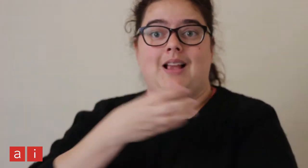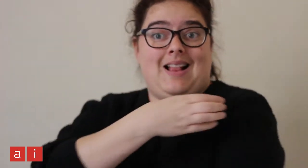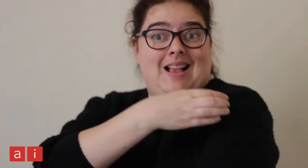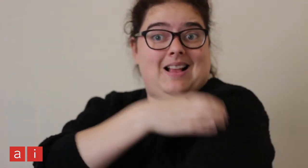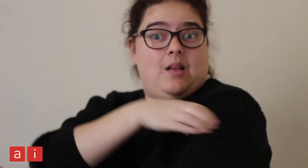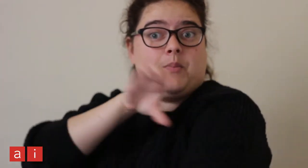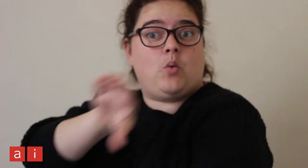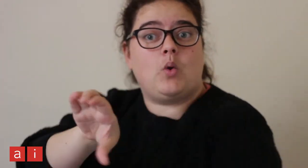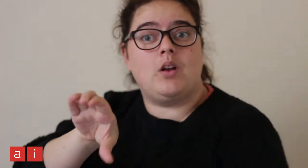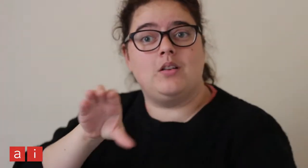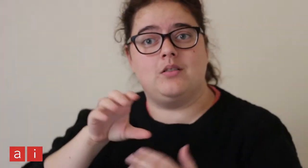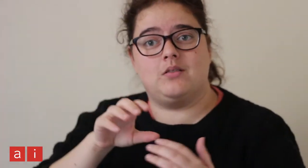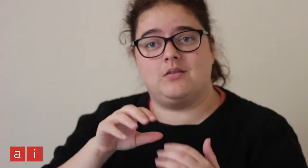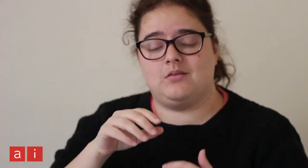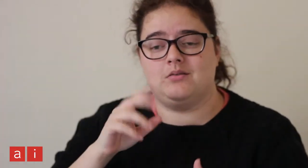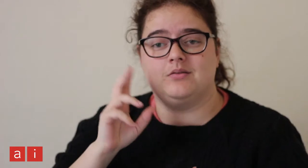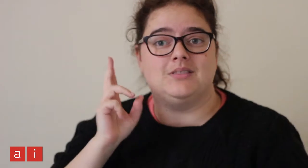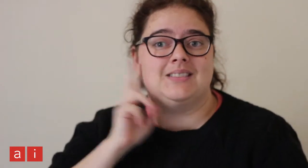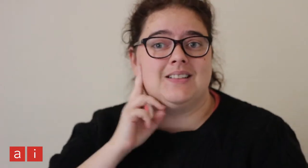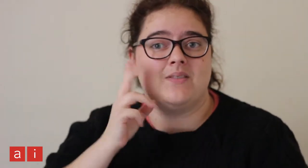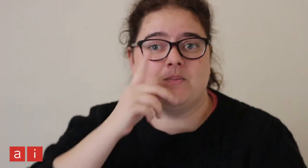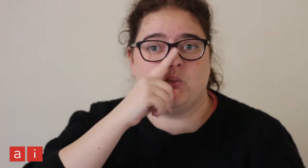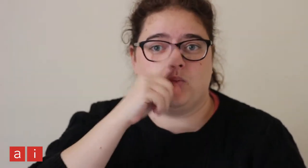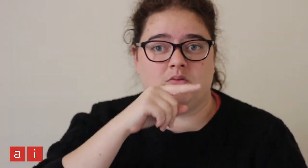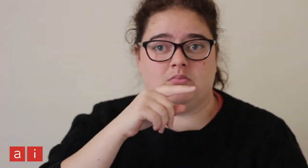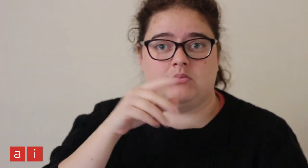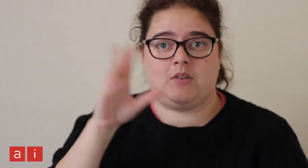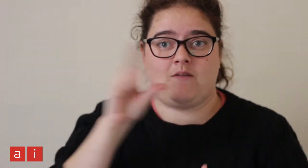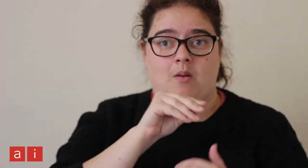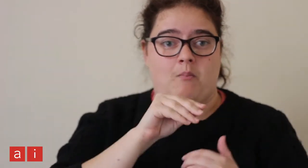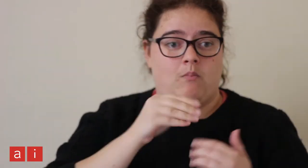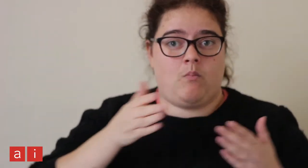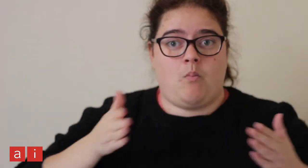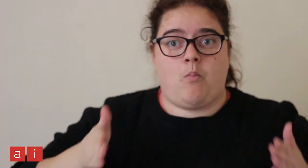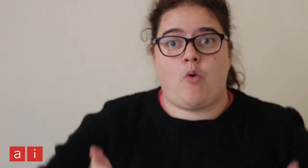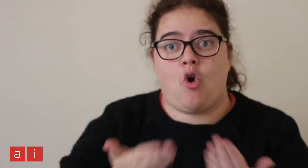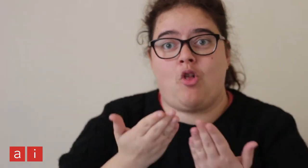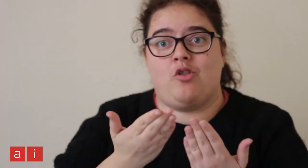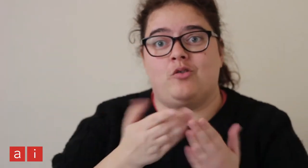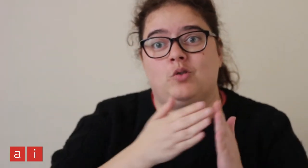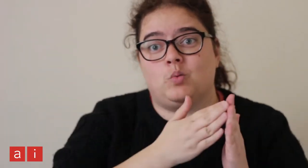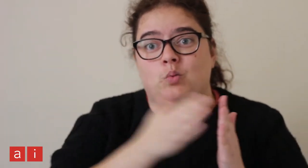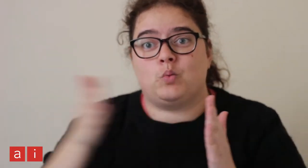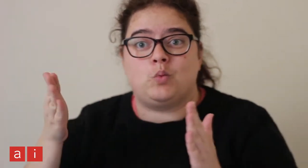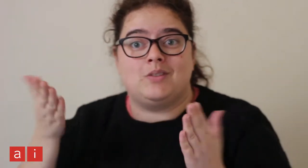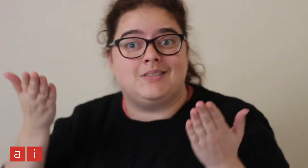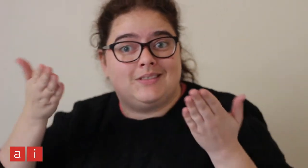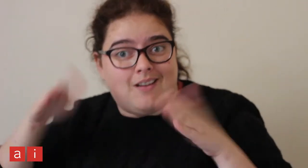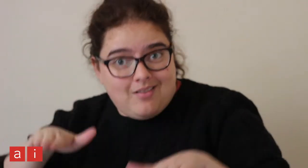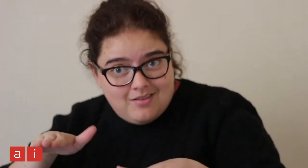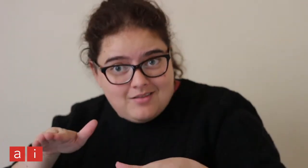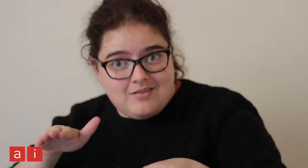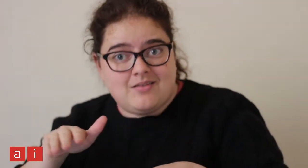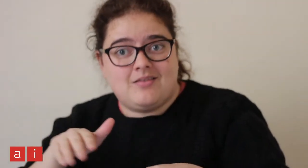by empowering deaf people from birth to death.